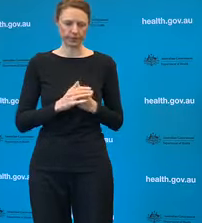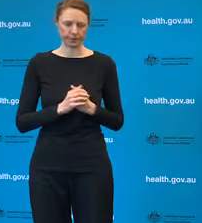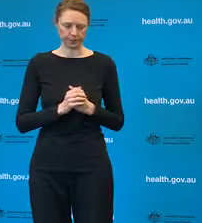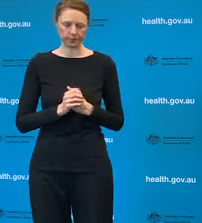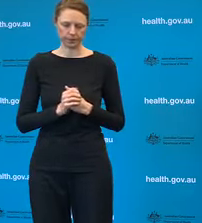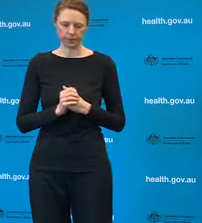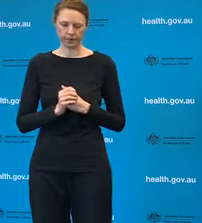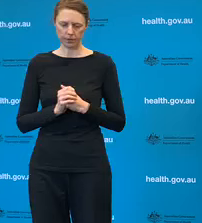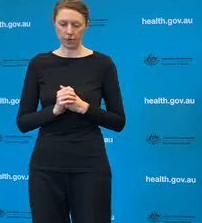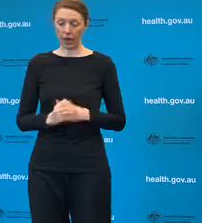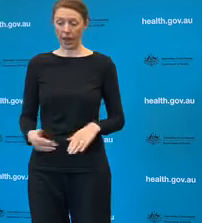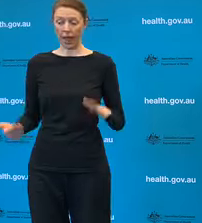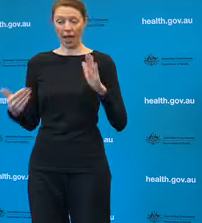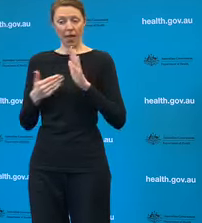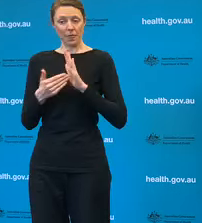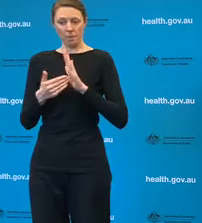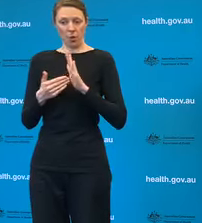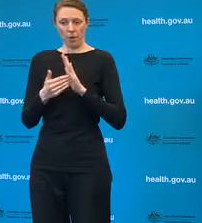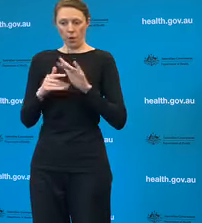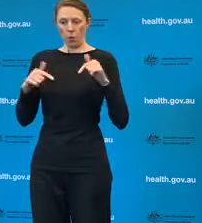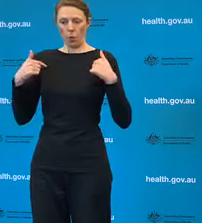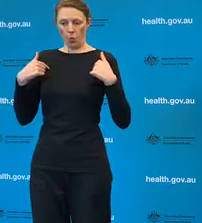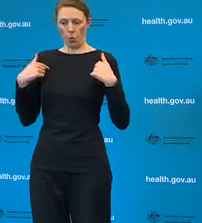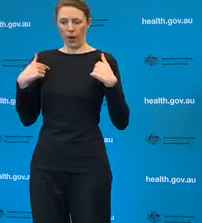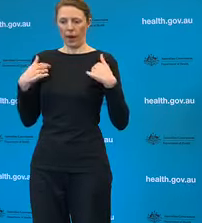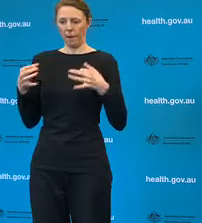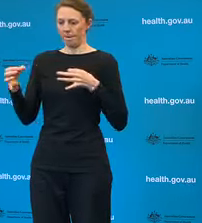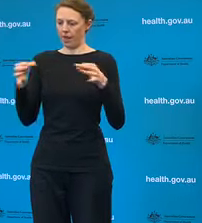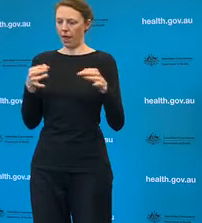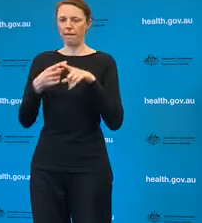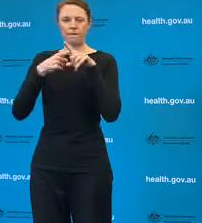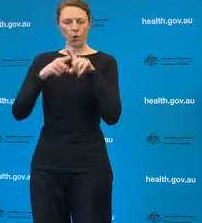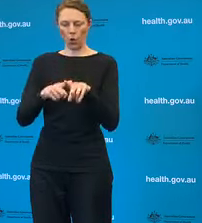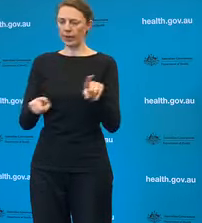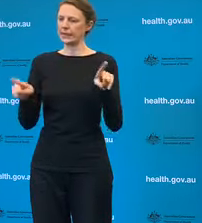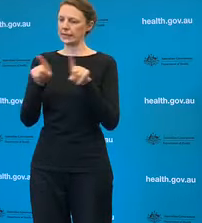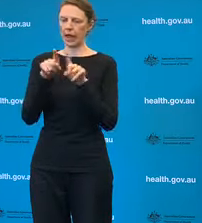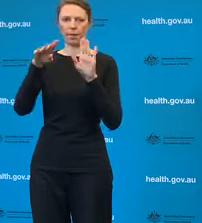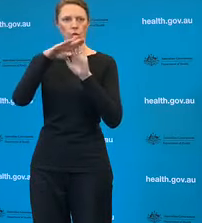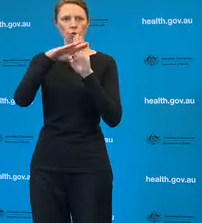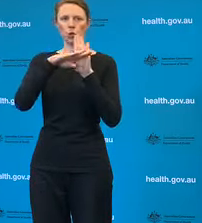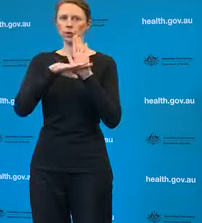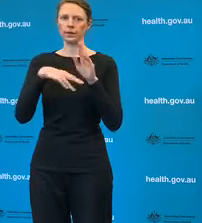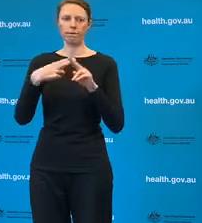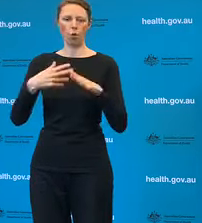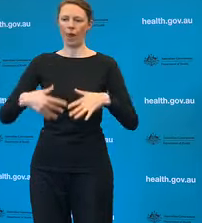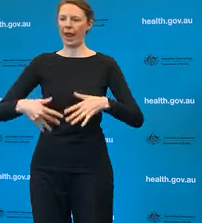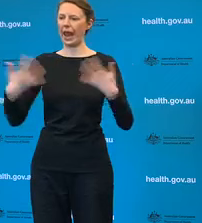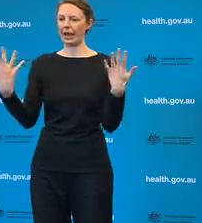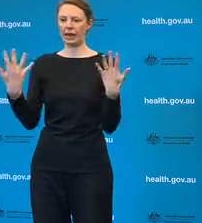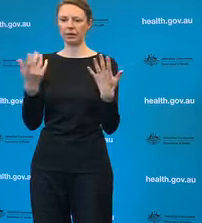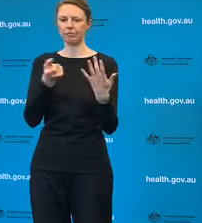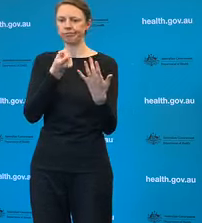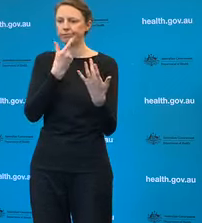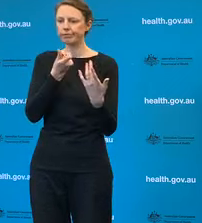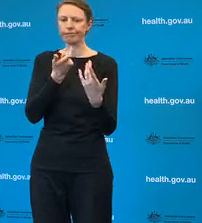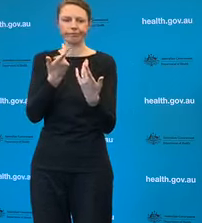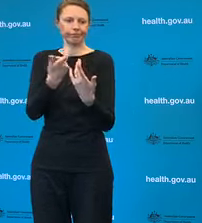are no plans to do anything other than our standard process with assessing the safety and efficacy of a vaccine